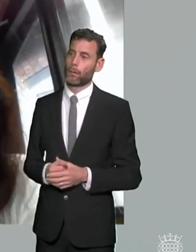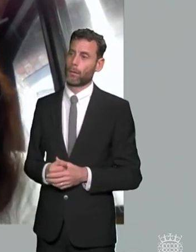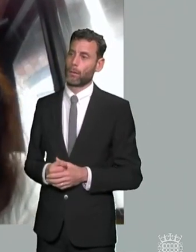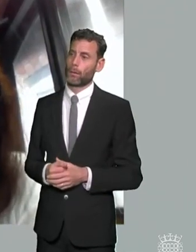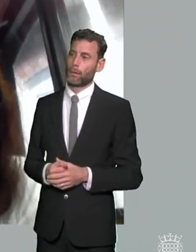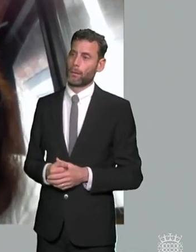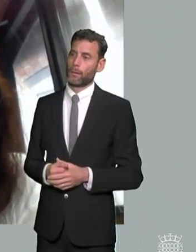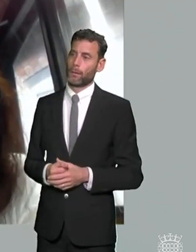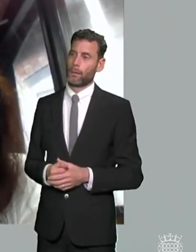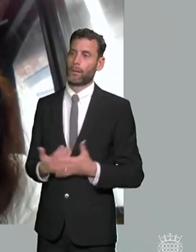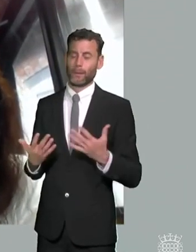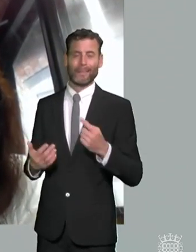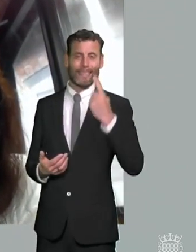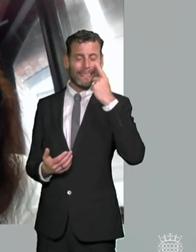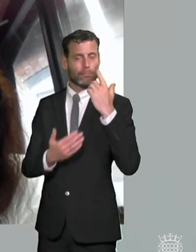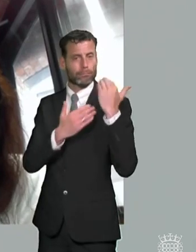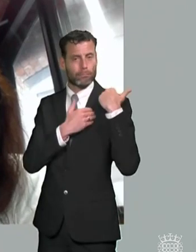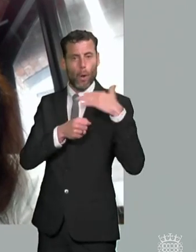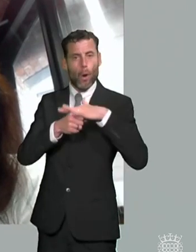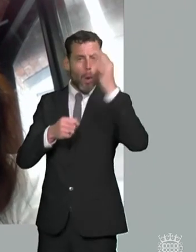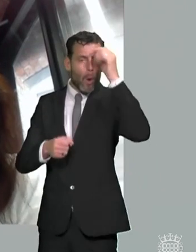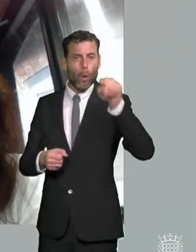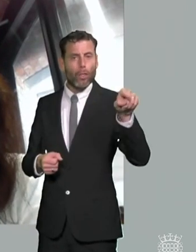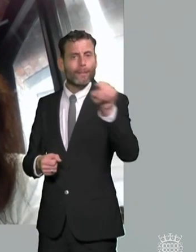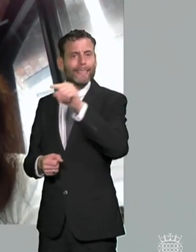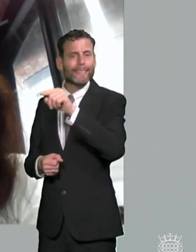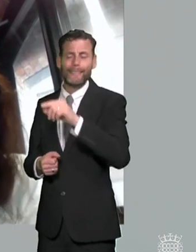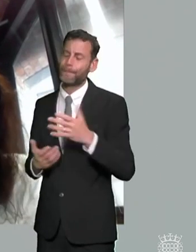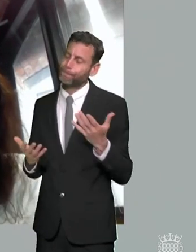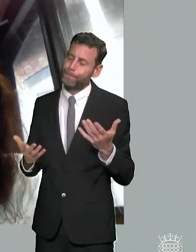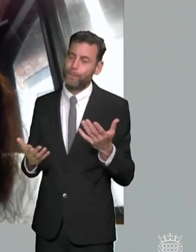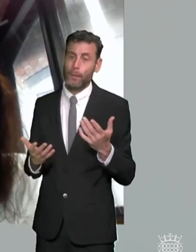in terms of accountability of local authorities and i mean obviously the tribunal at the present